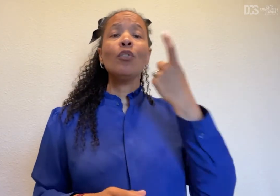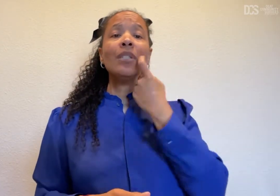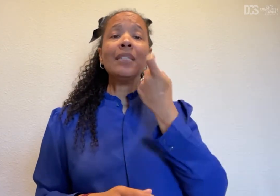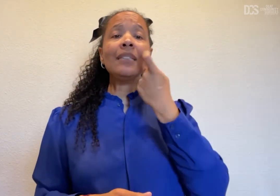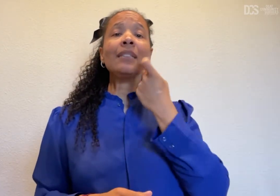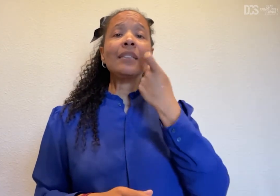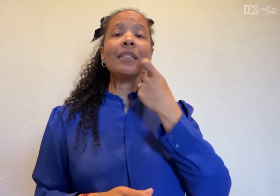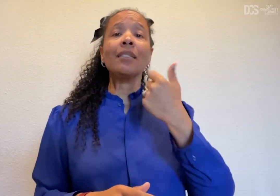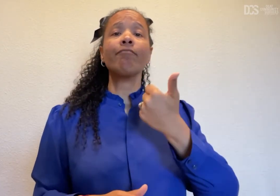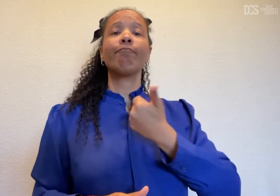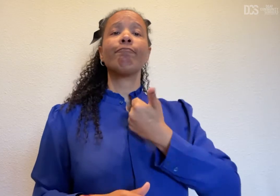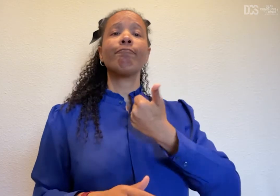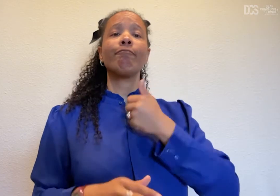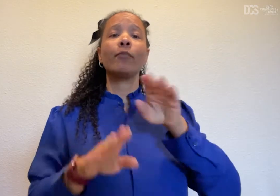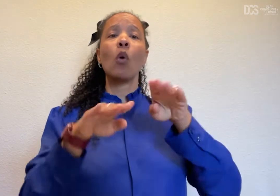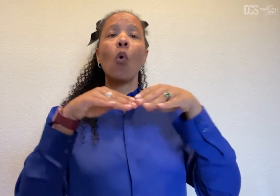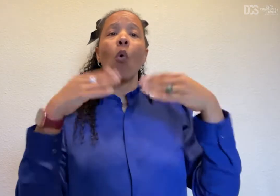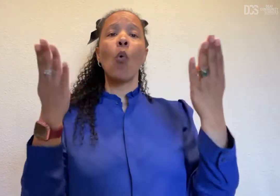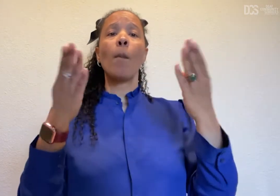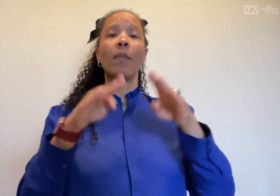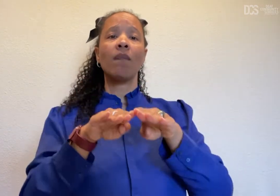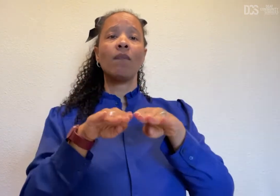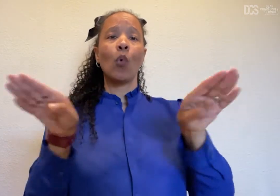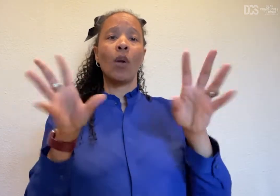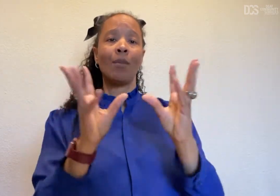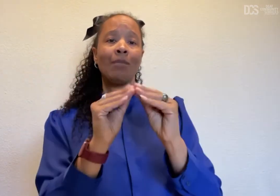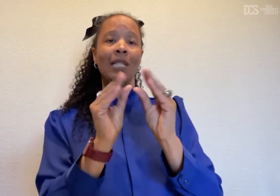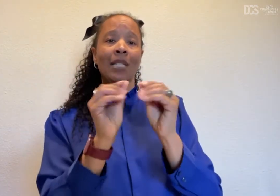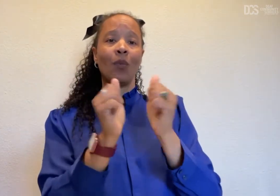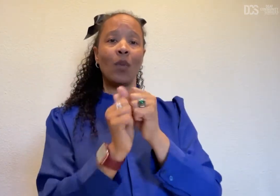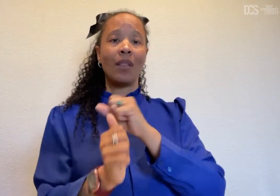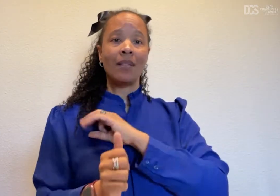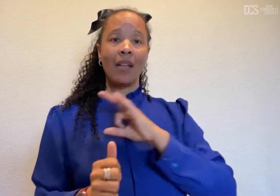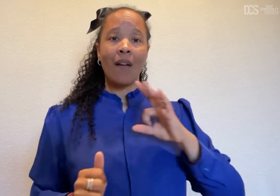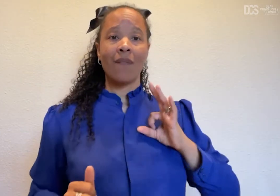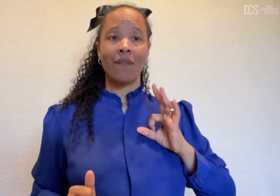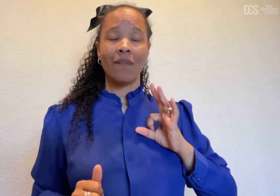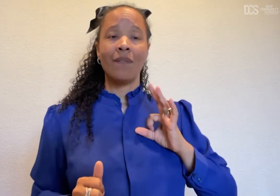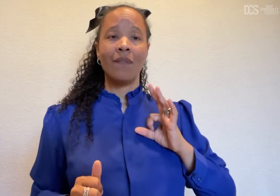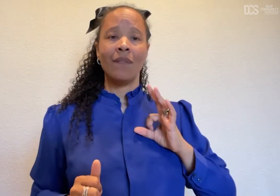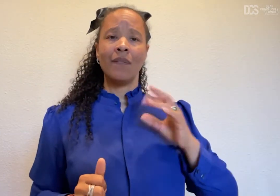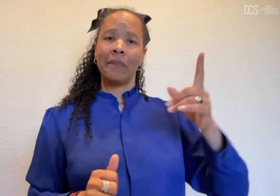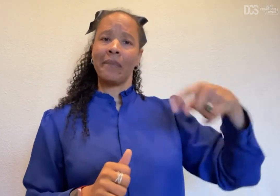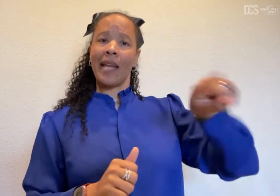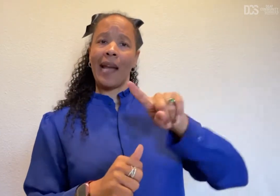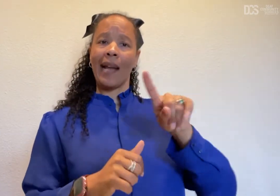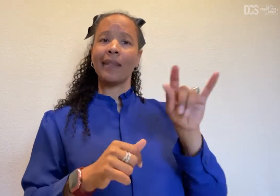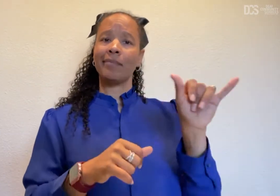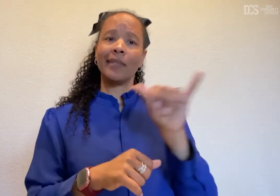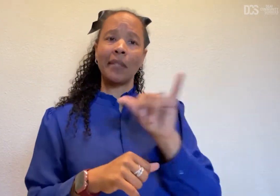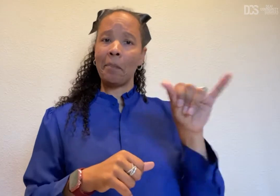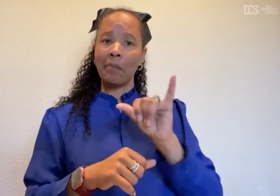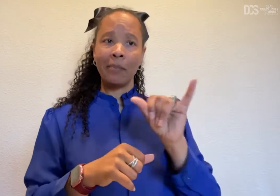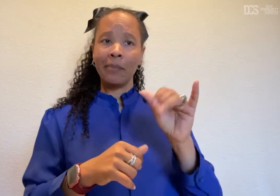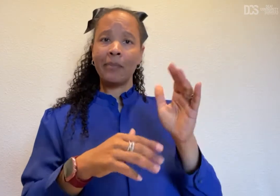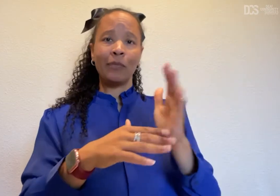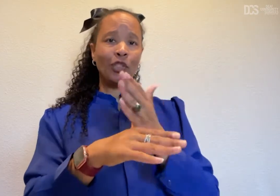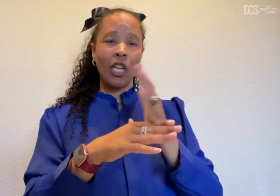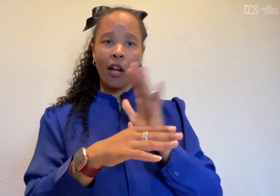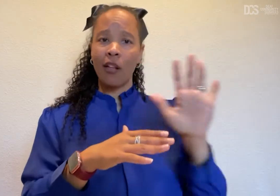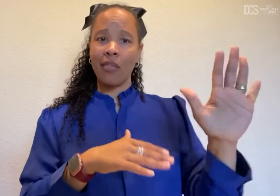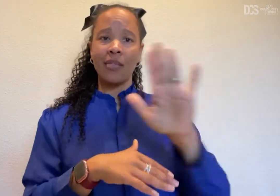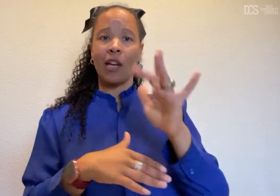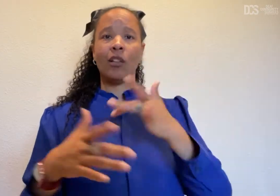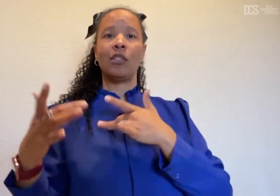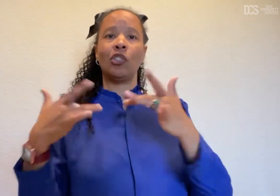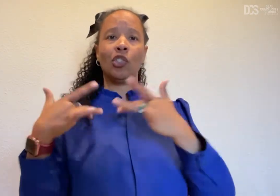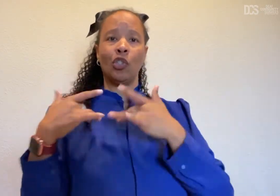Recently I had open floor meeting with staff, they have shared with me concerns